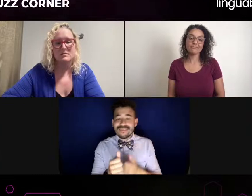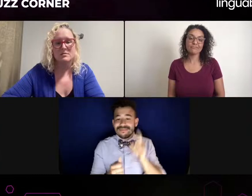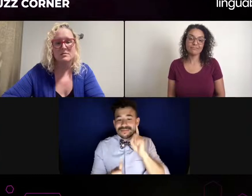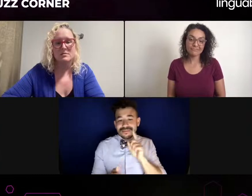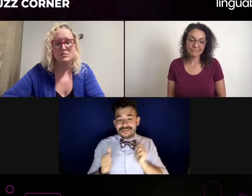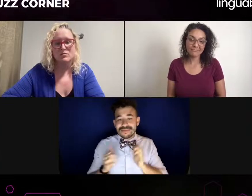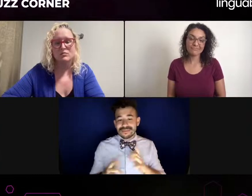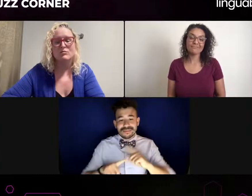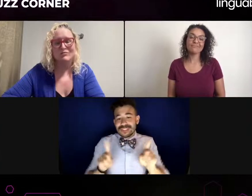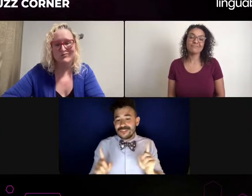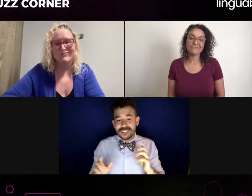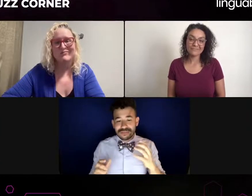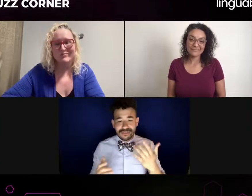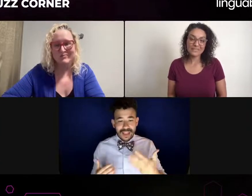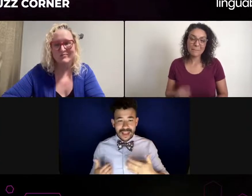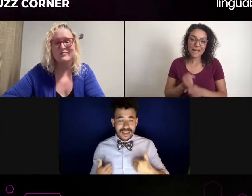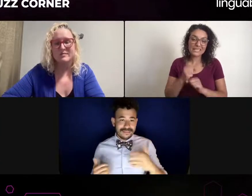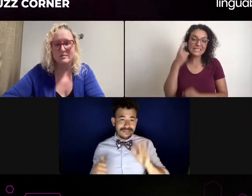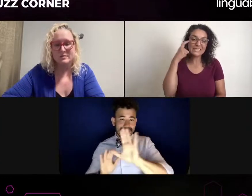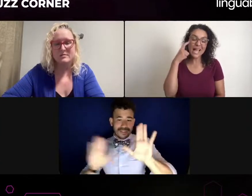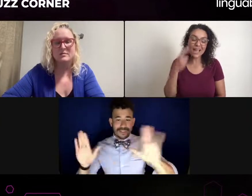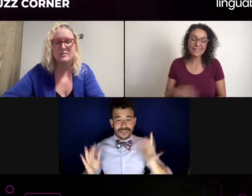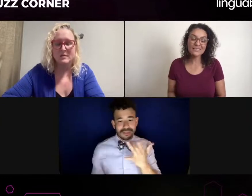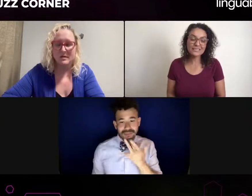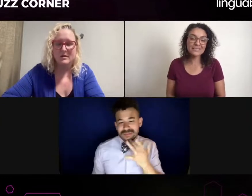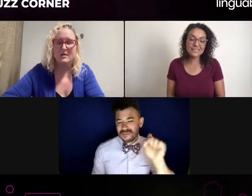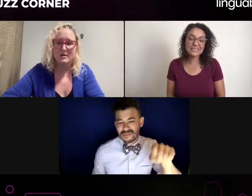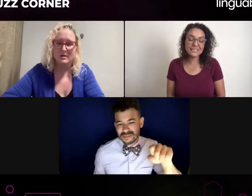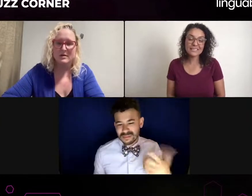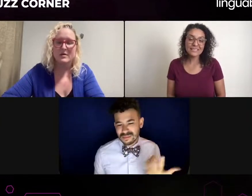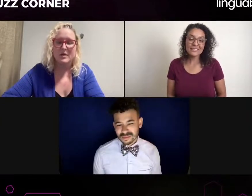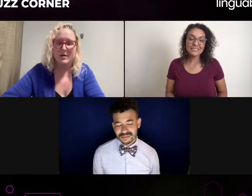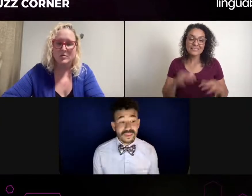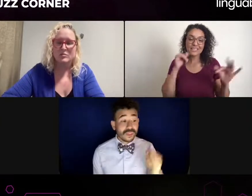So have you experienced that kind of interpreter where you feel like, "Man, this is not a great fit for me?"